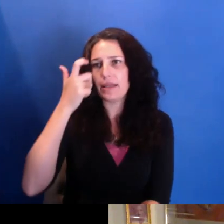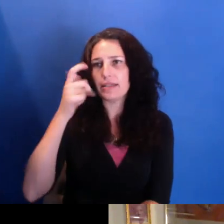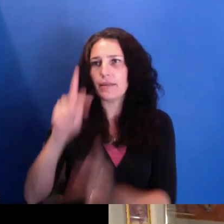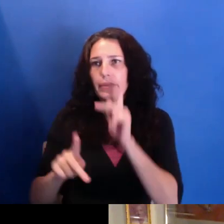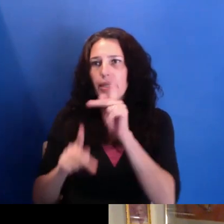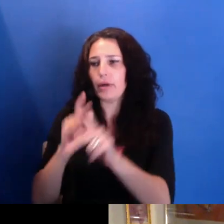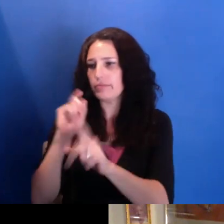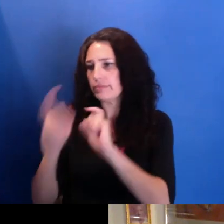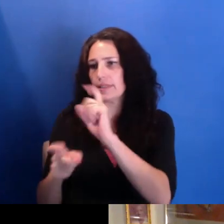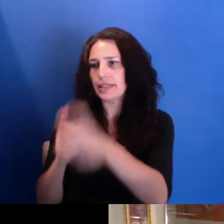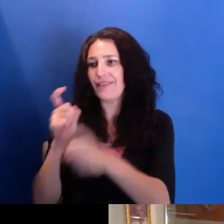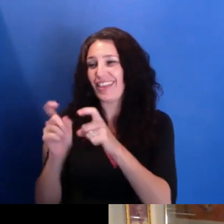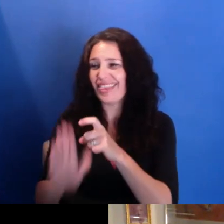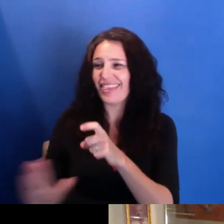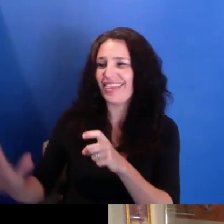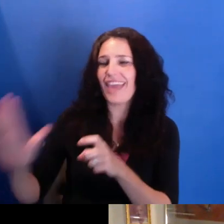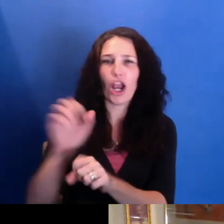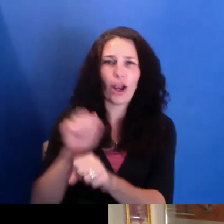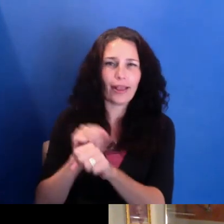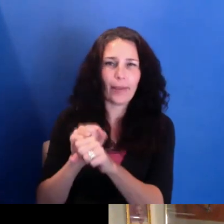It's been very much benefited by people